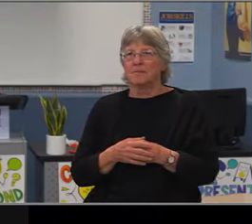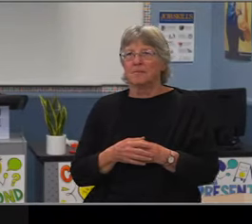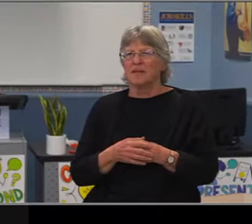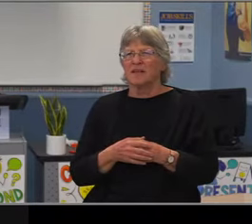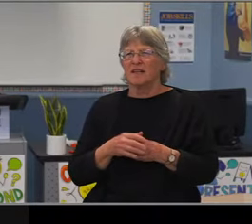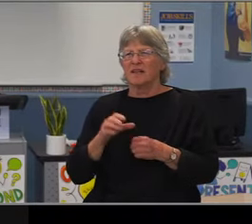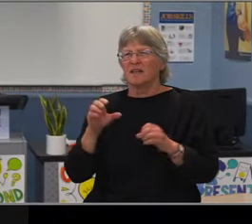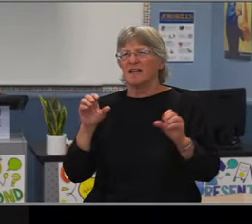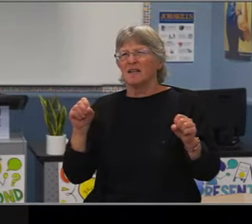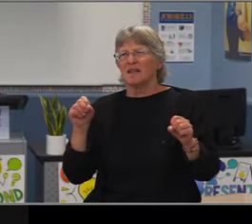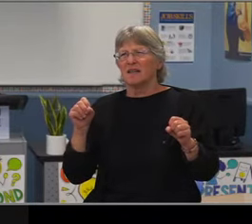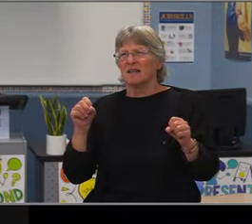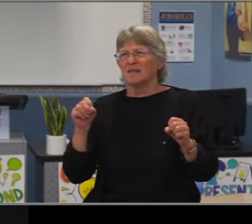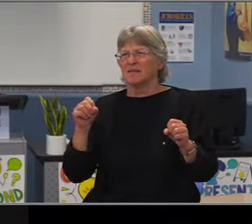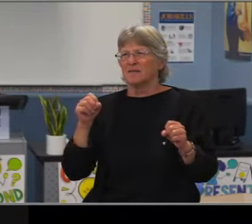We moved to superintendent items.